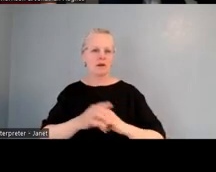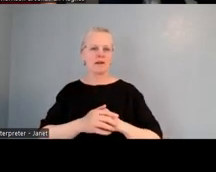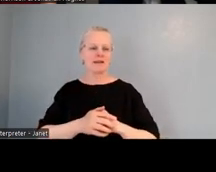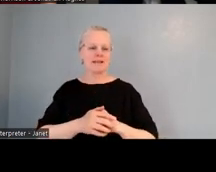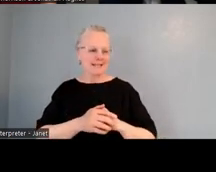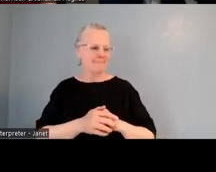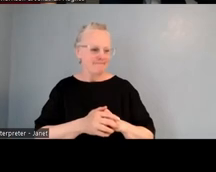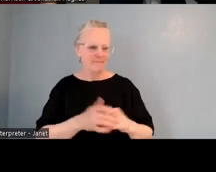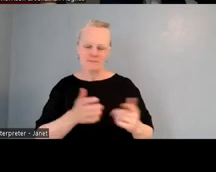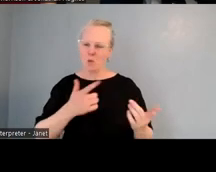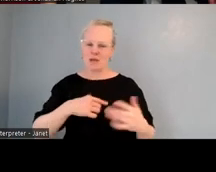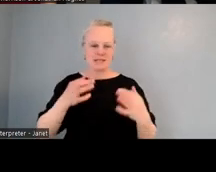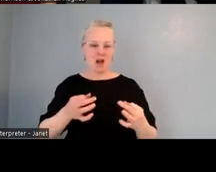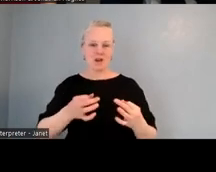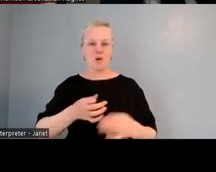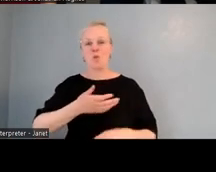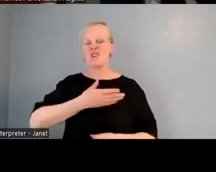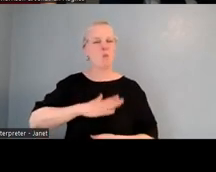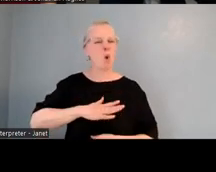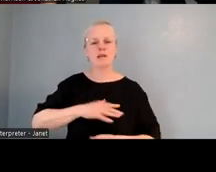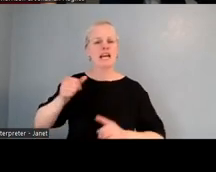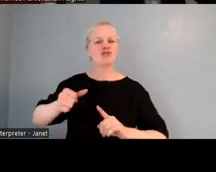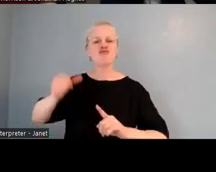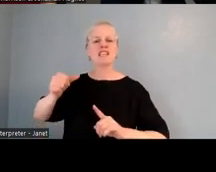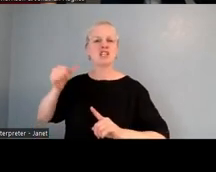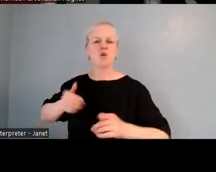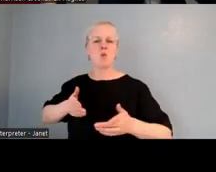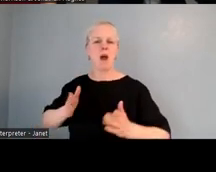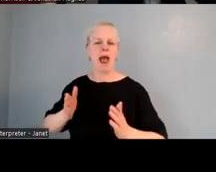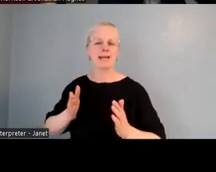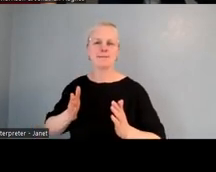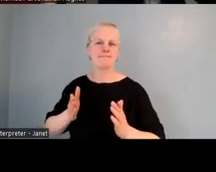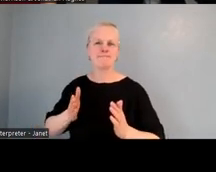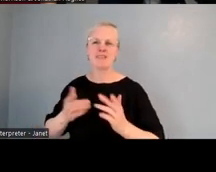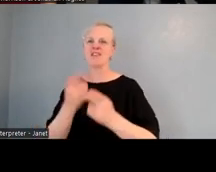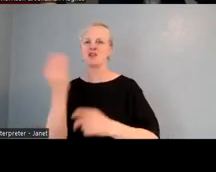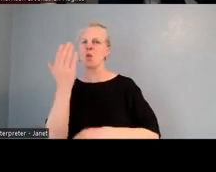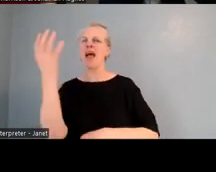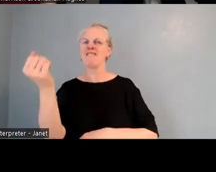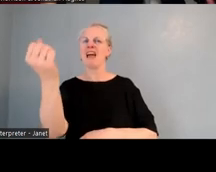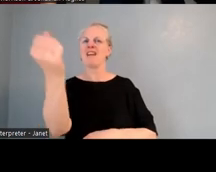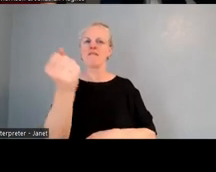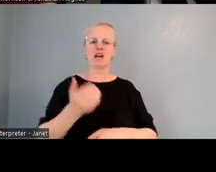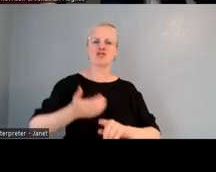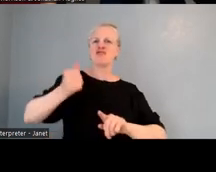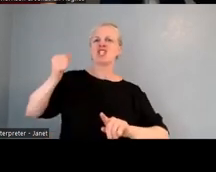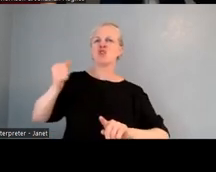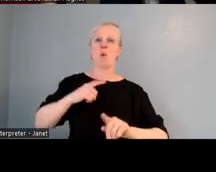because other schools in the local area maybe or in that area were offering a traditional approach, and we didn't wanna compete with those schools.